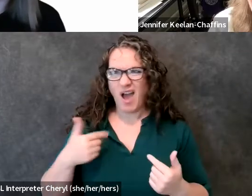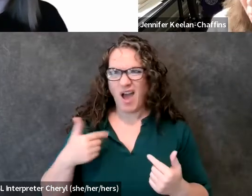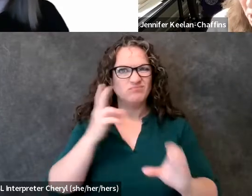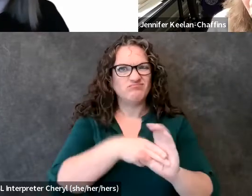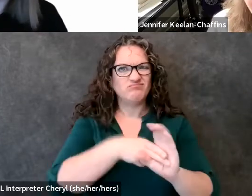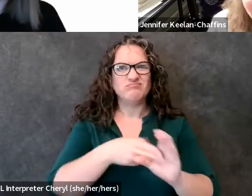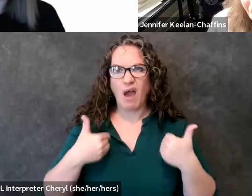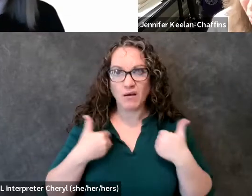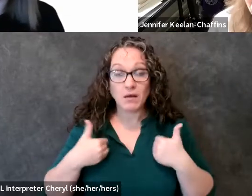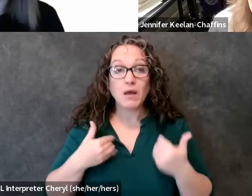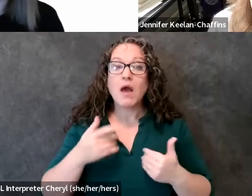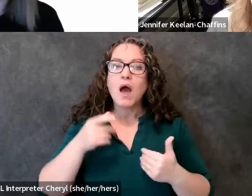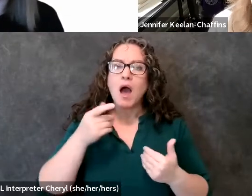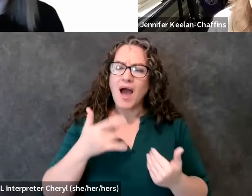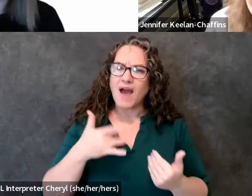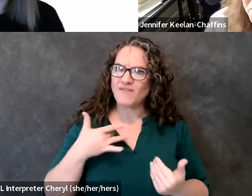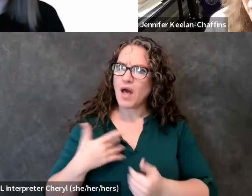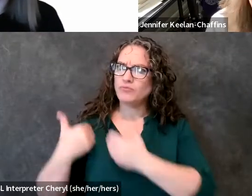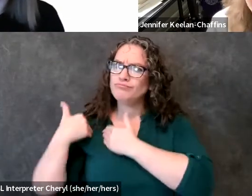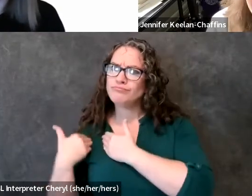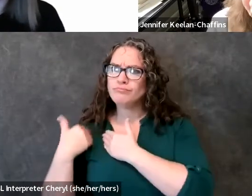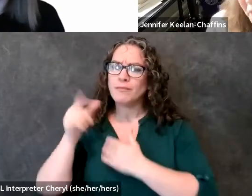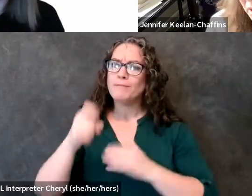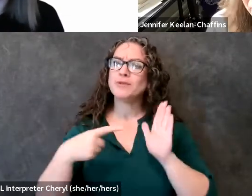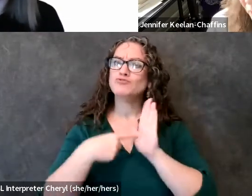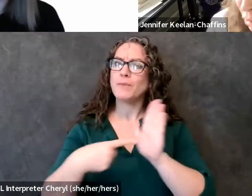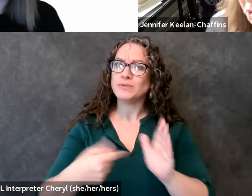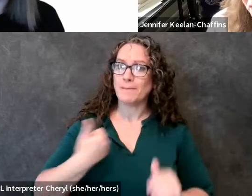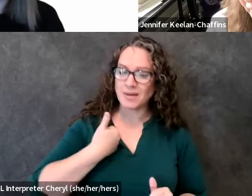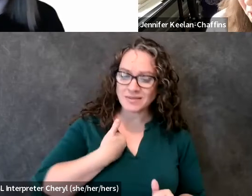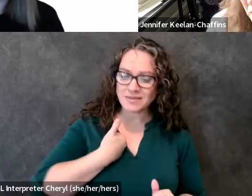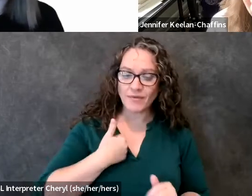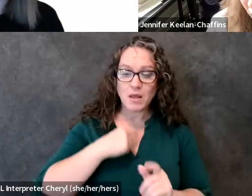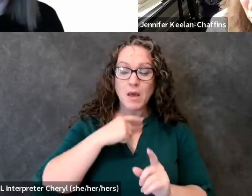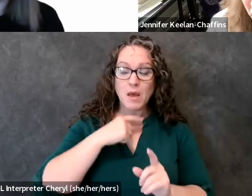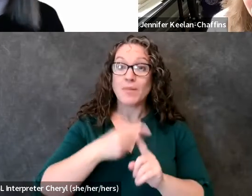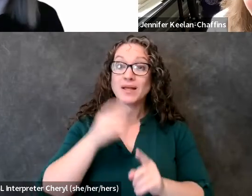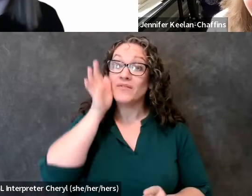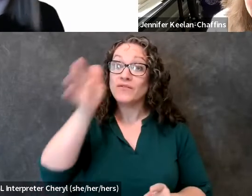represent myself but to represent my generation and future generations of kids with disabilities